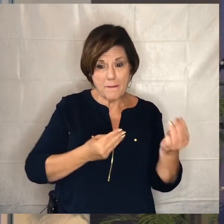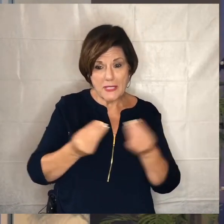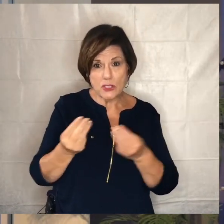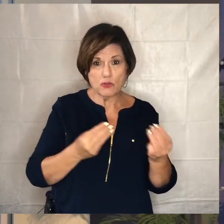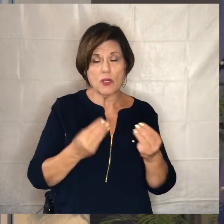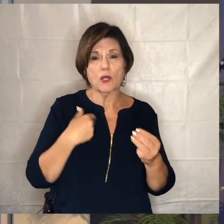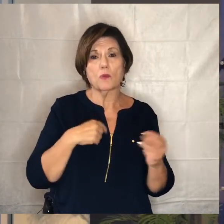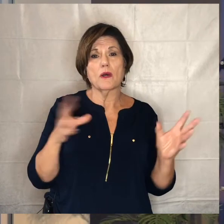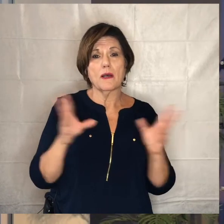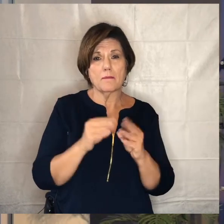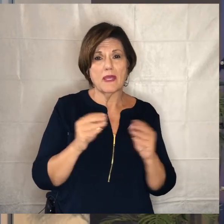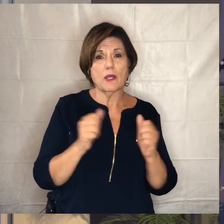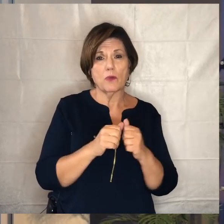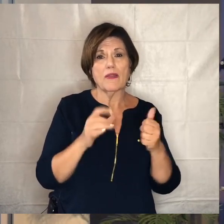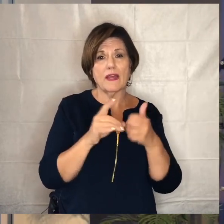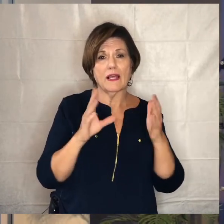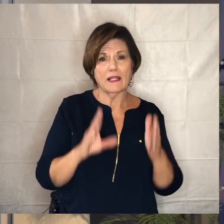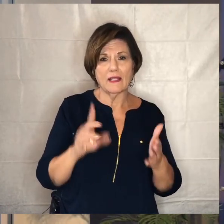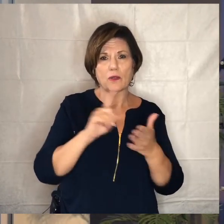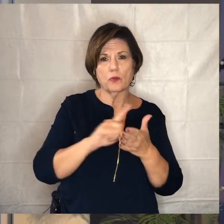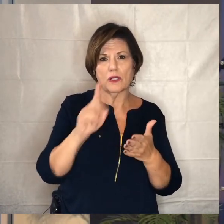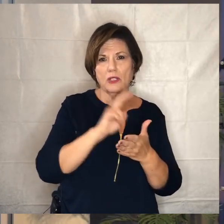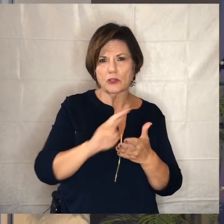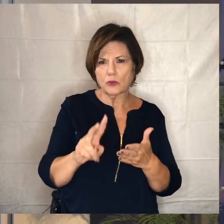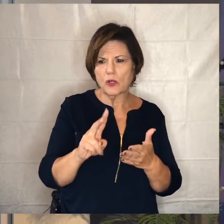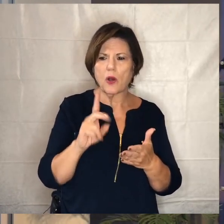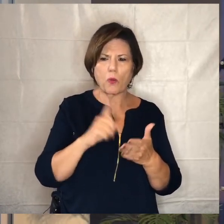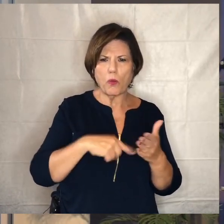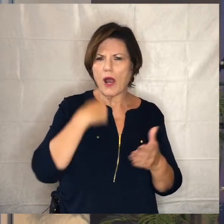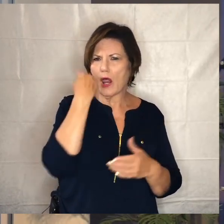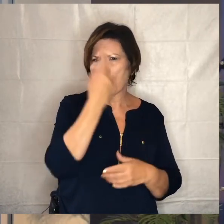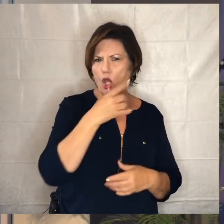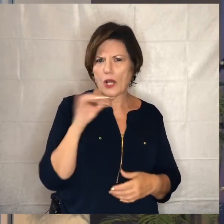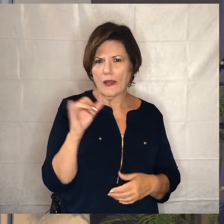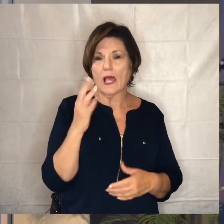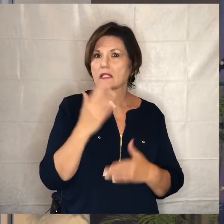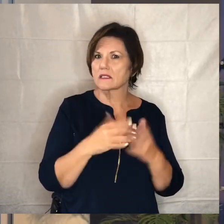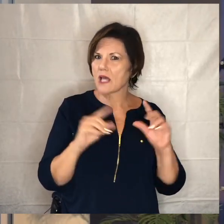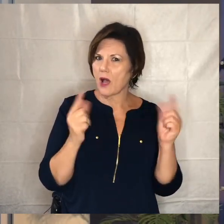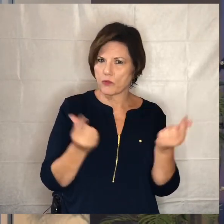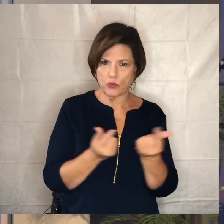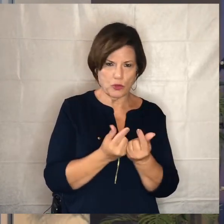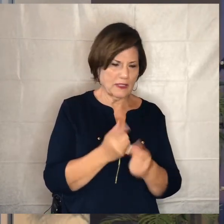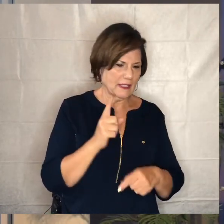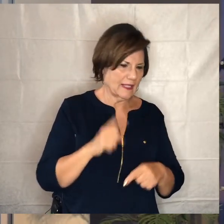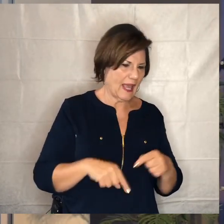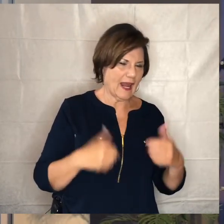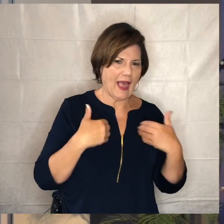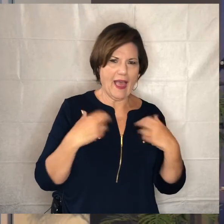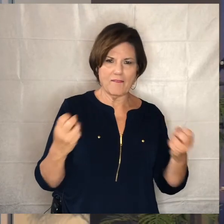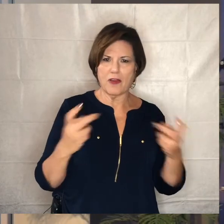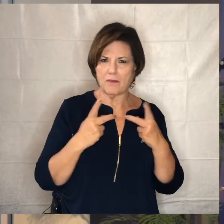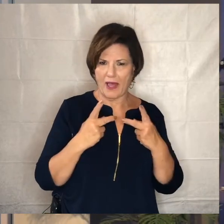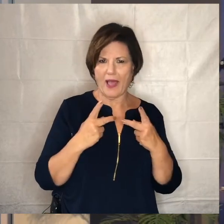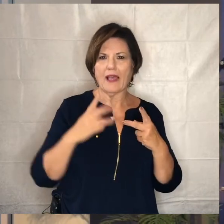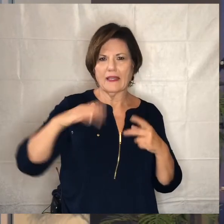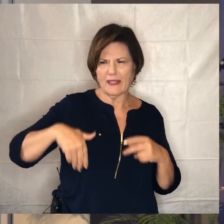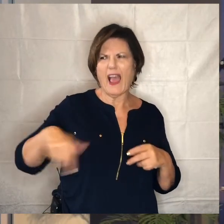meet with those leaders in the next week or two give them a sense of what that looks like there are some groups that we won't be able to have back yet and they kind of already know that that are